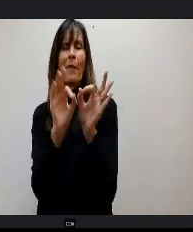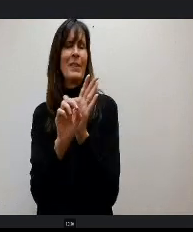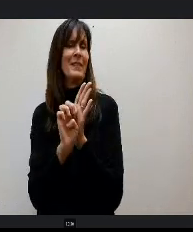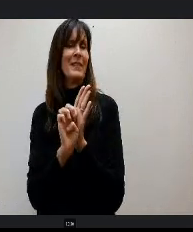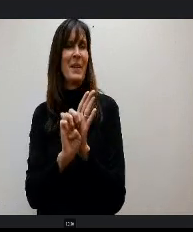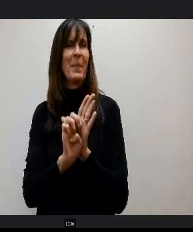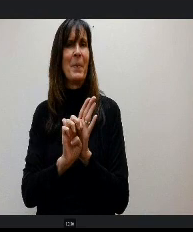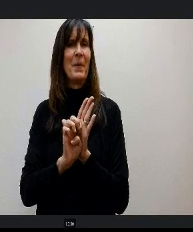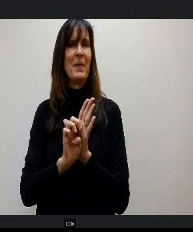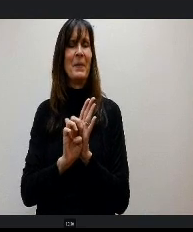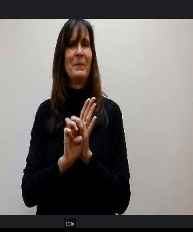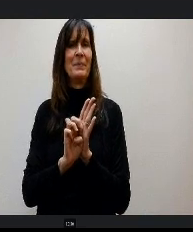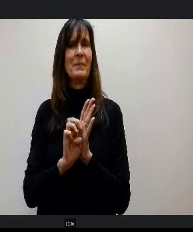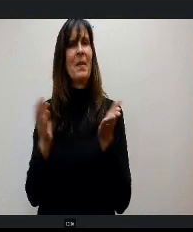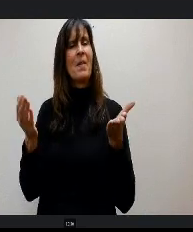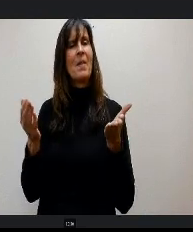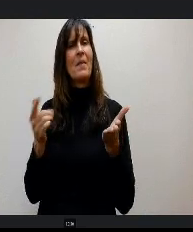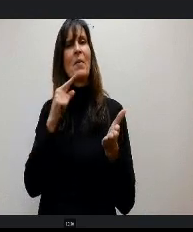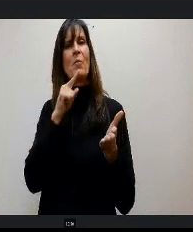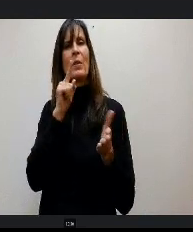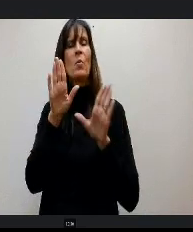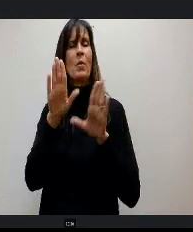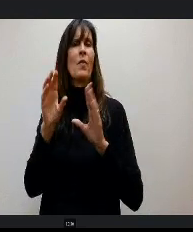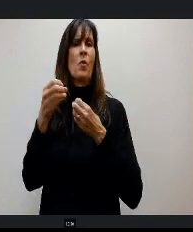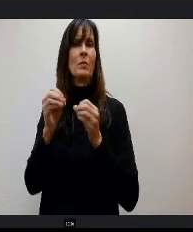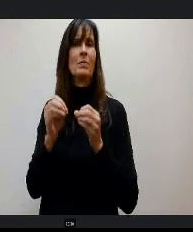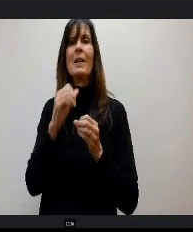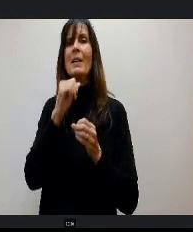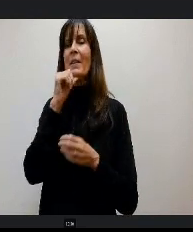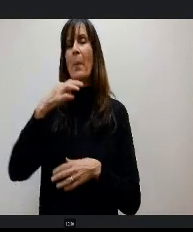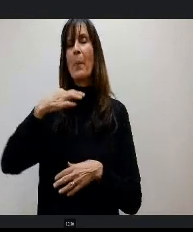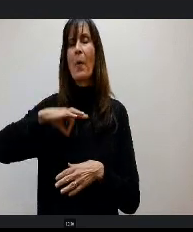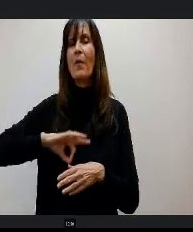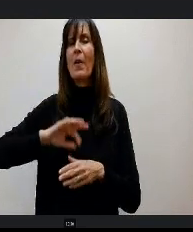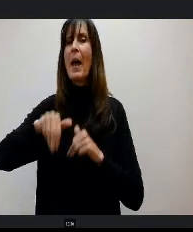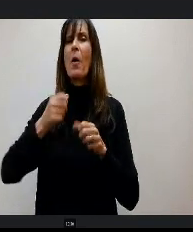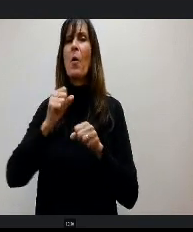of a host organization and our nonprofit and how we can work together to serve the students of this community, so.